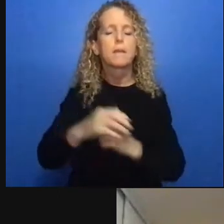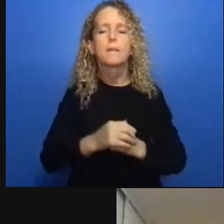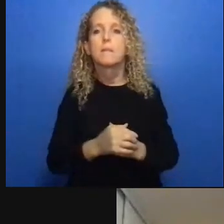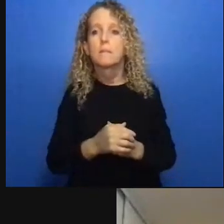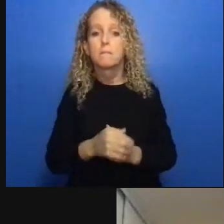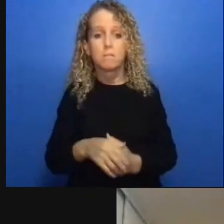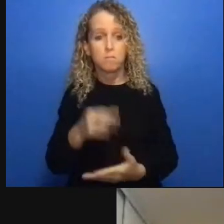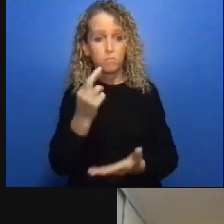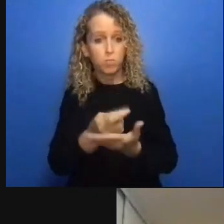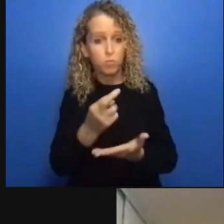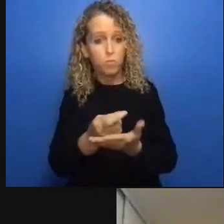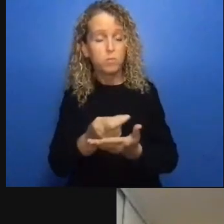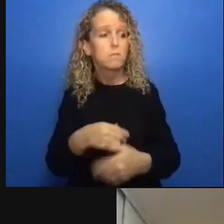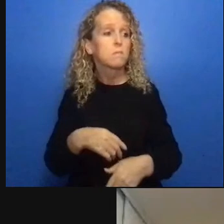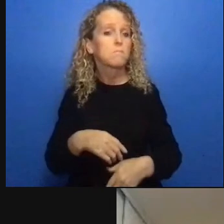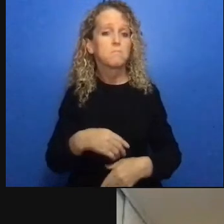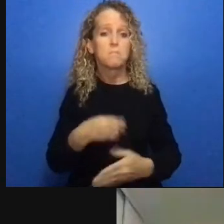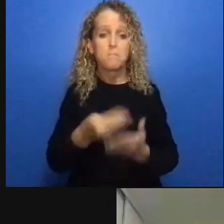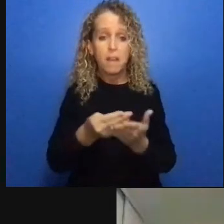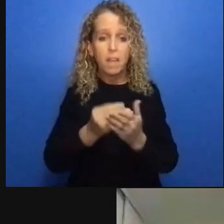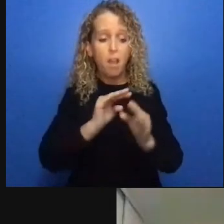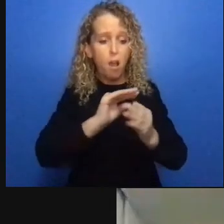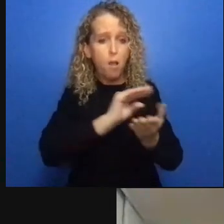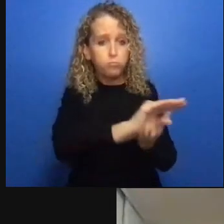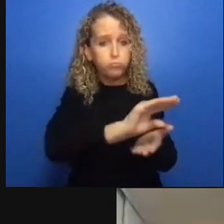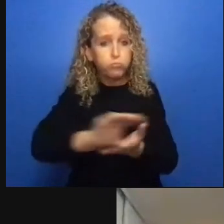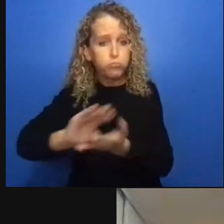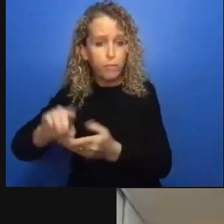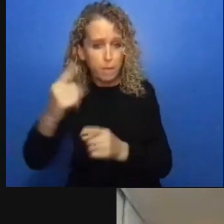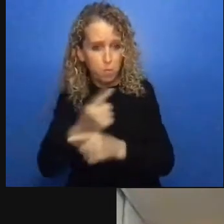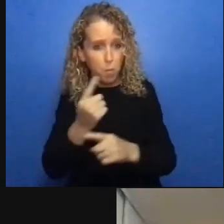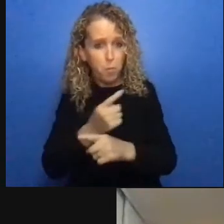thank you so very much this has been such a wonderful opportunity to learn more about these